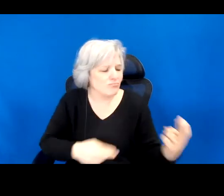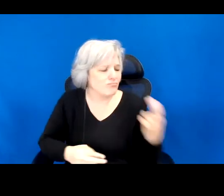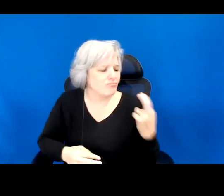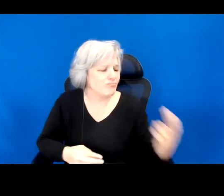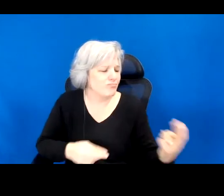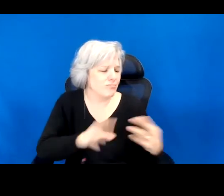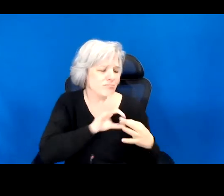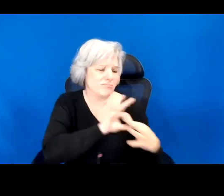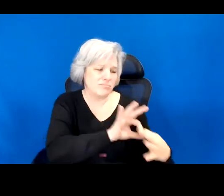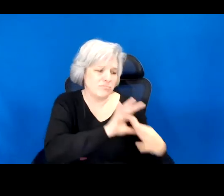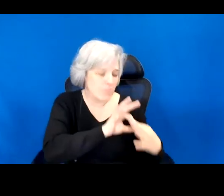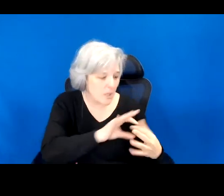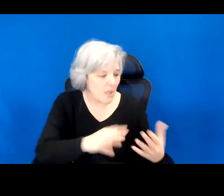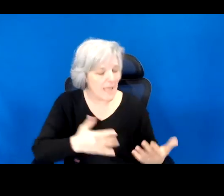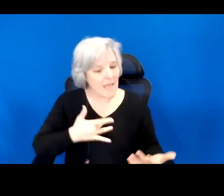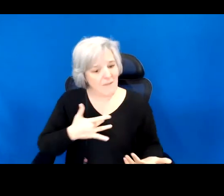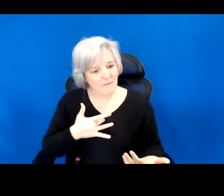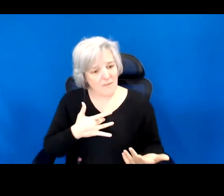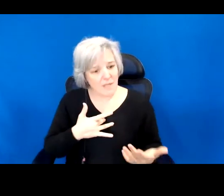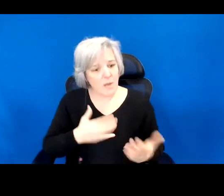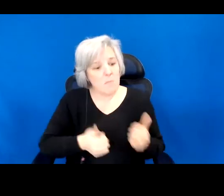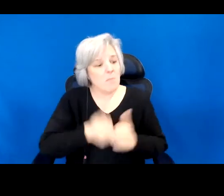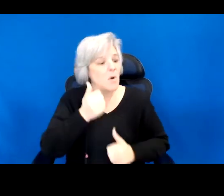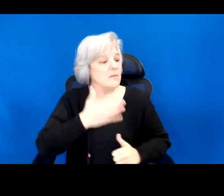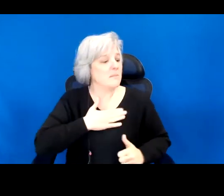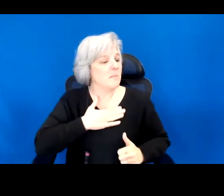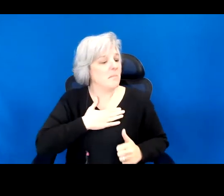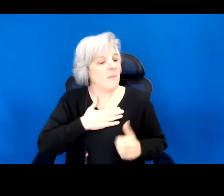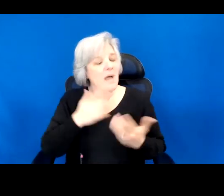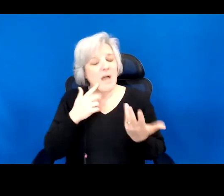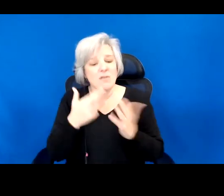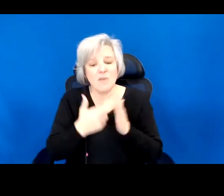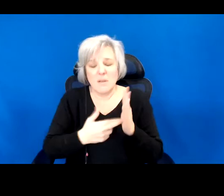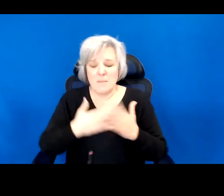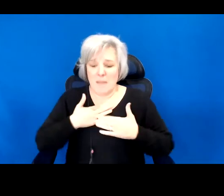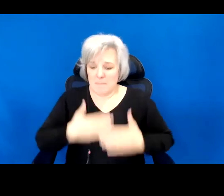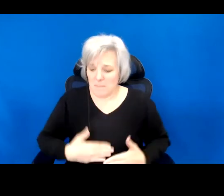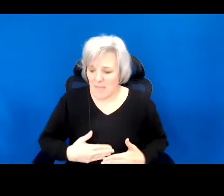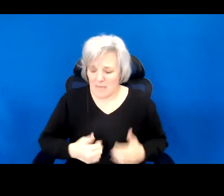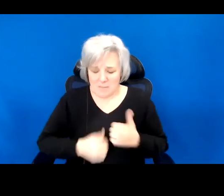which is to say that I feel in my most microbial registers of my body, that the shape of our